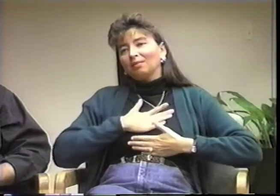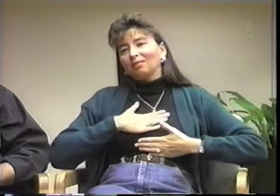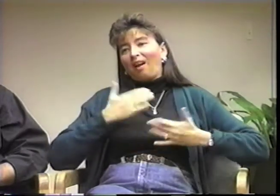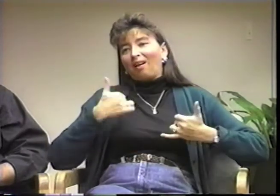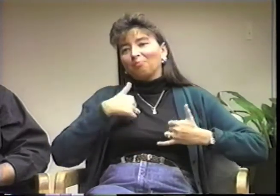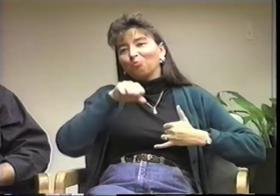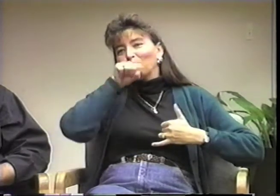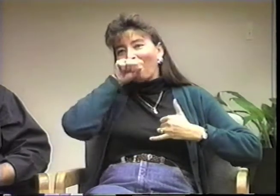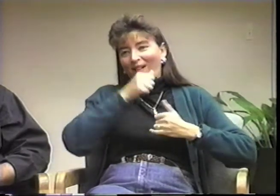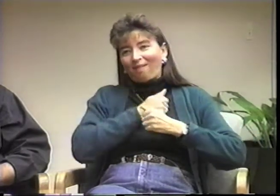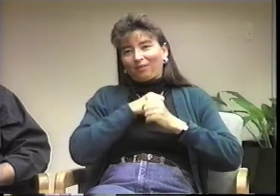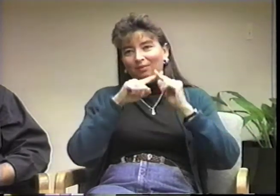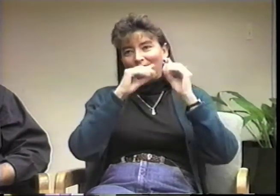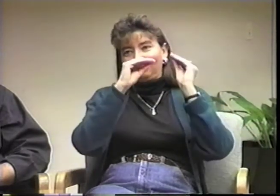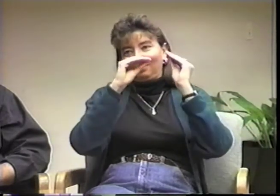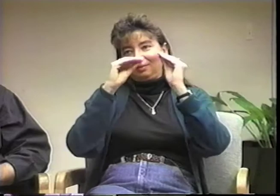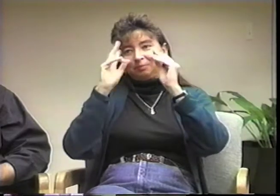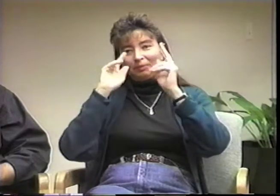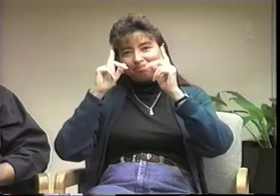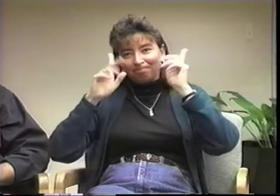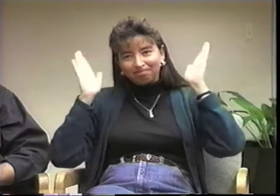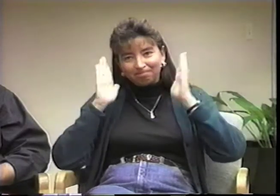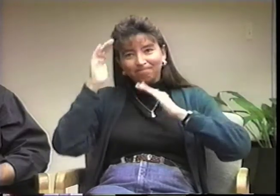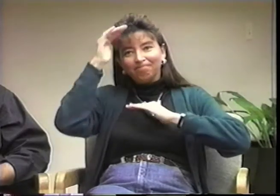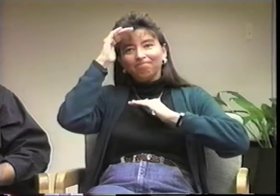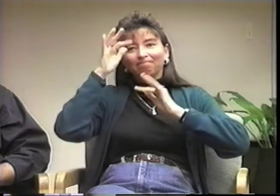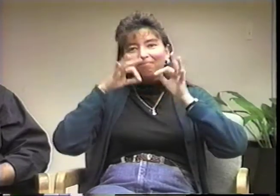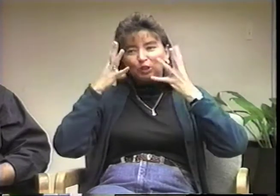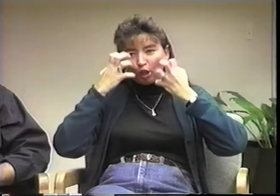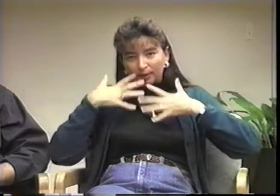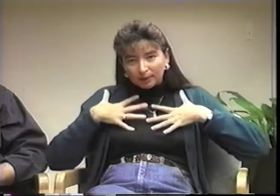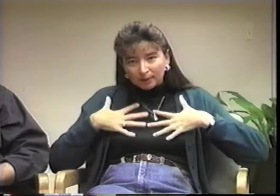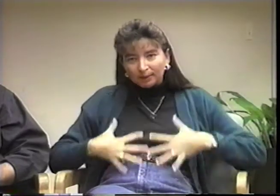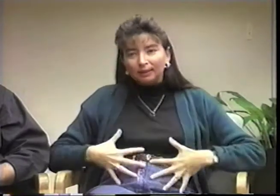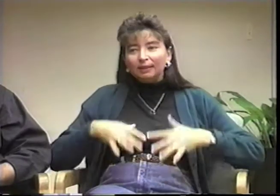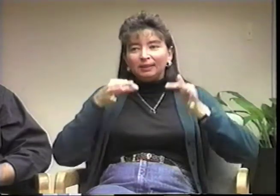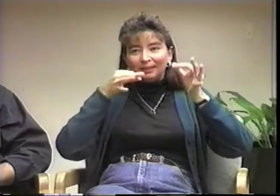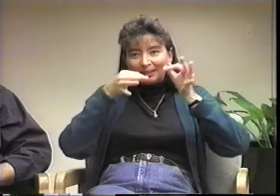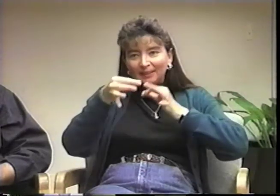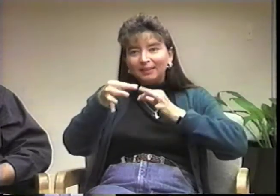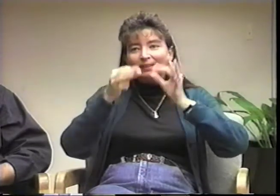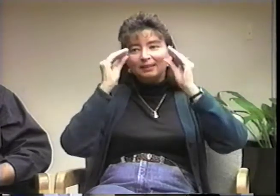I love my role as an educator. Sometimes people forget and so I must be persistent